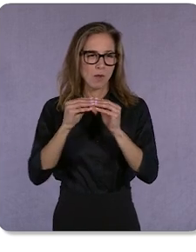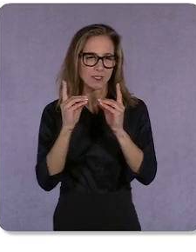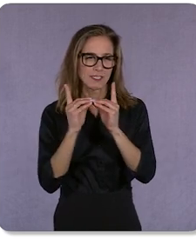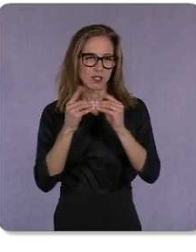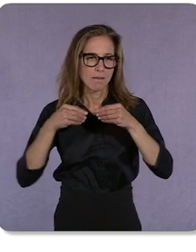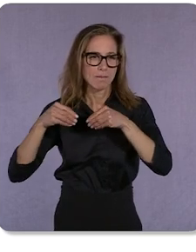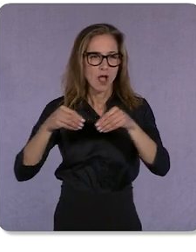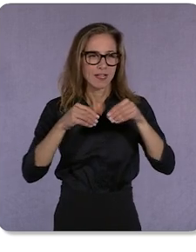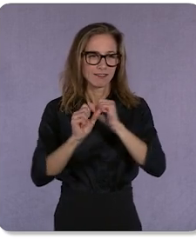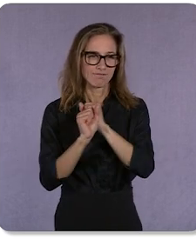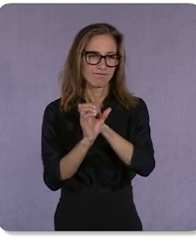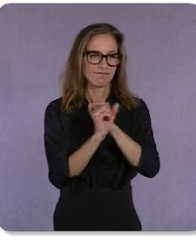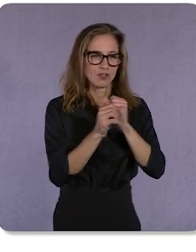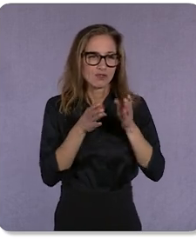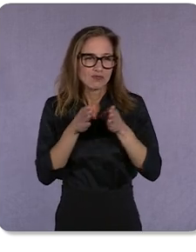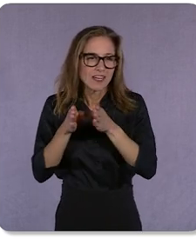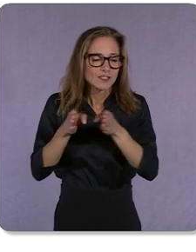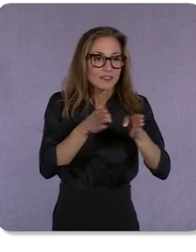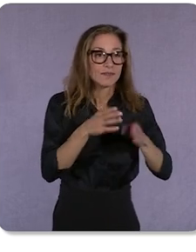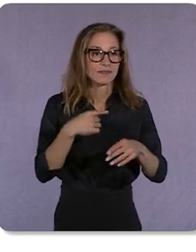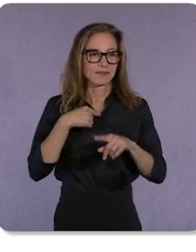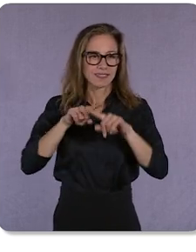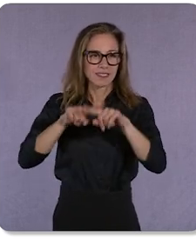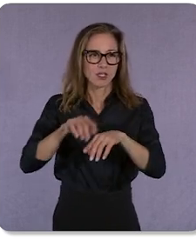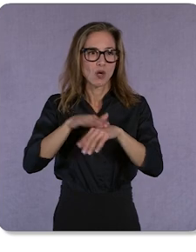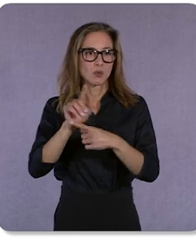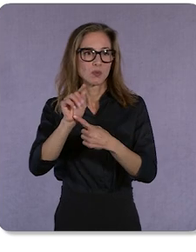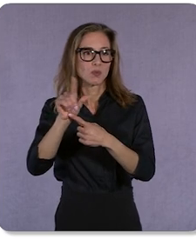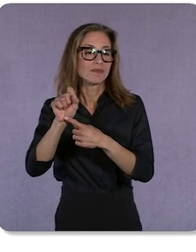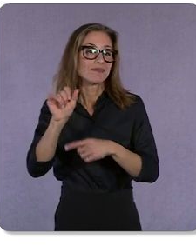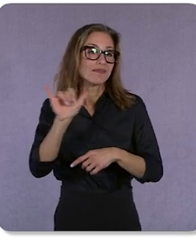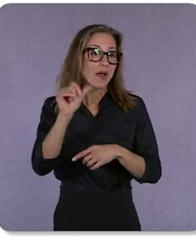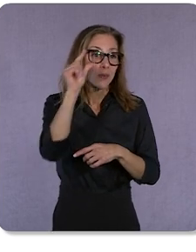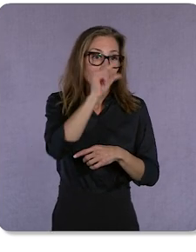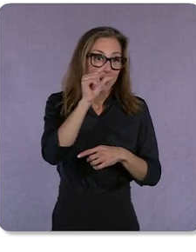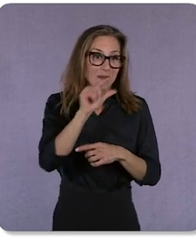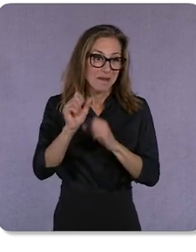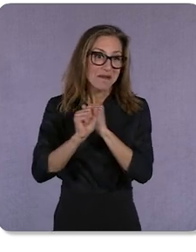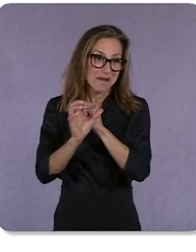and relied on tools like Google Ads. With the help of Google Tools, website